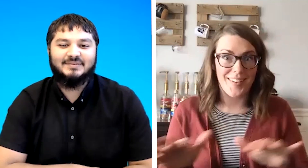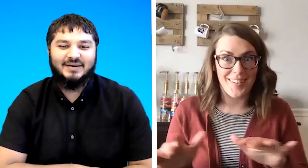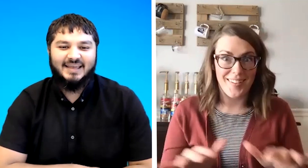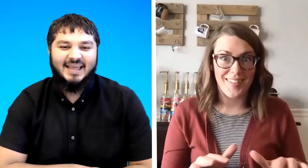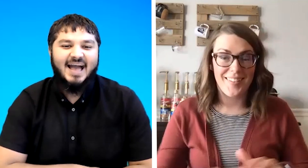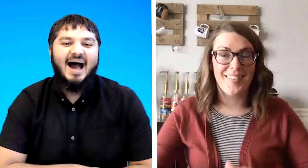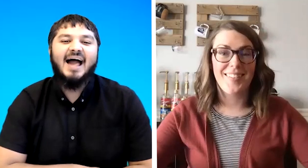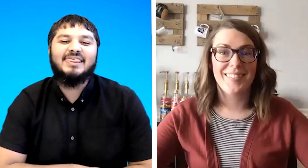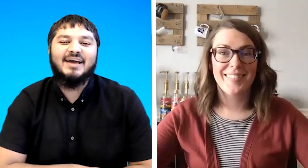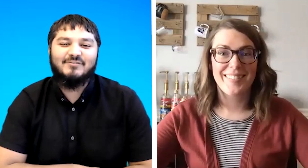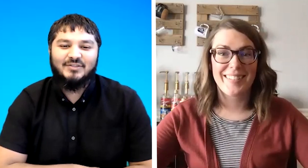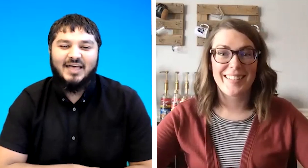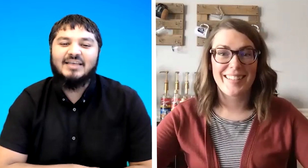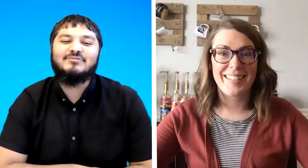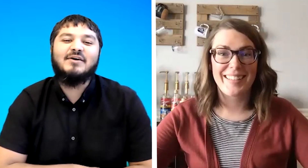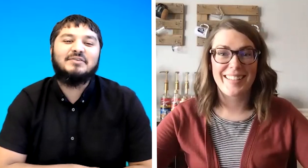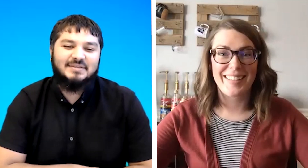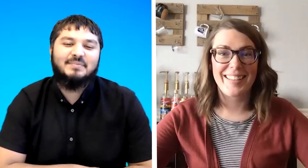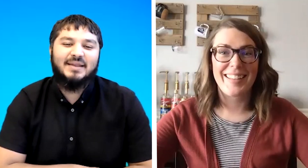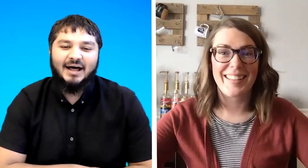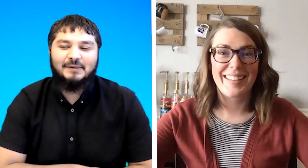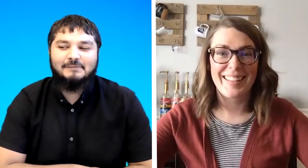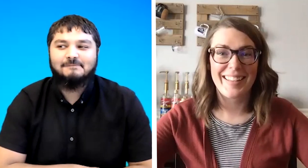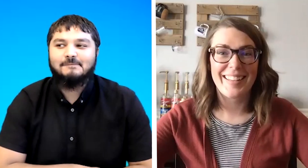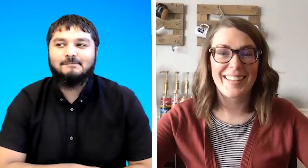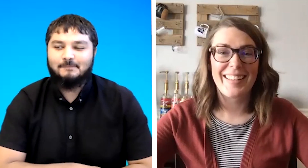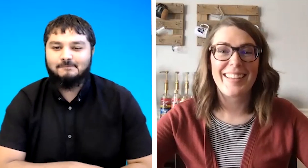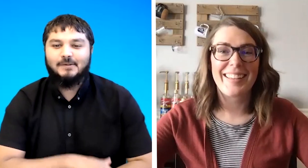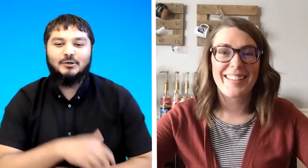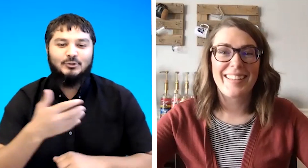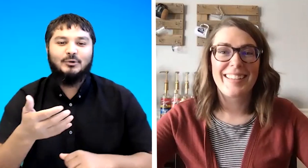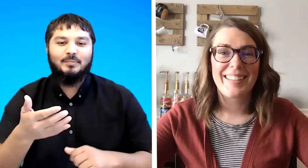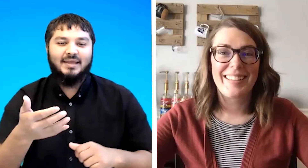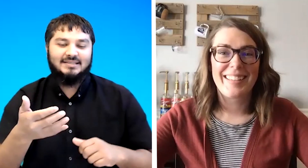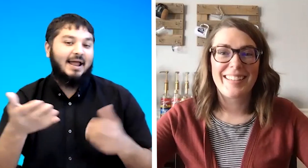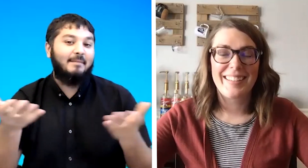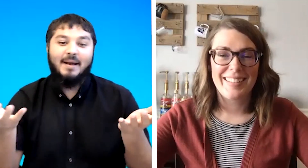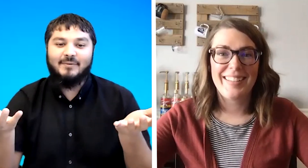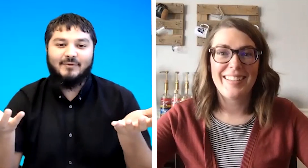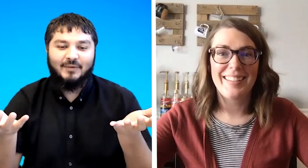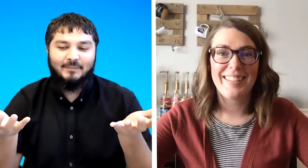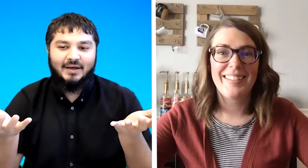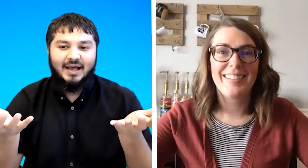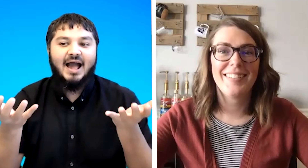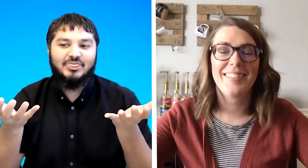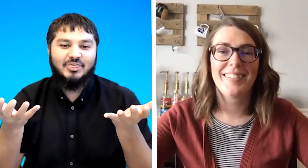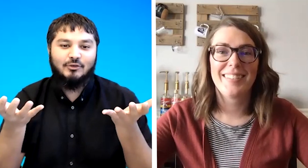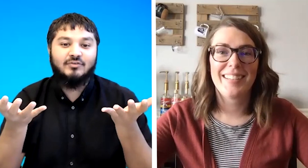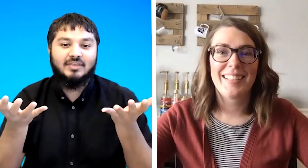okay i think i've got that it's very similar to bsn i might be wrong uh i think you said